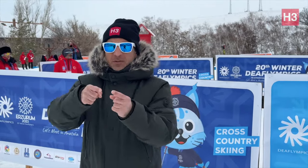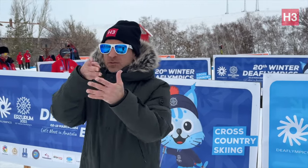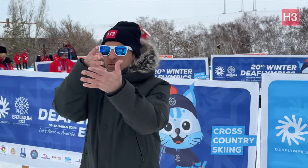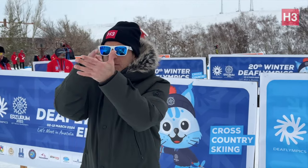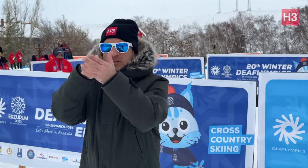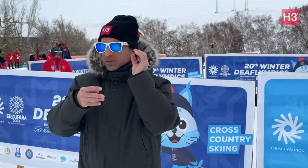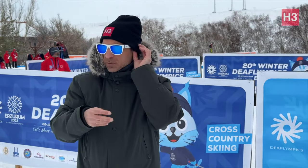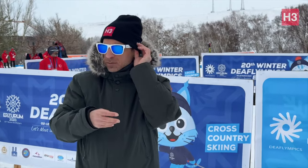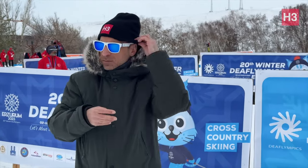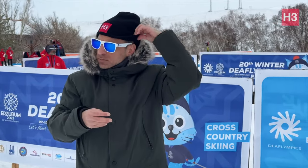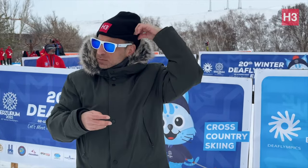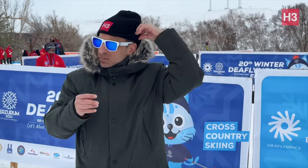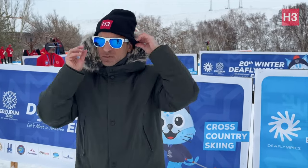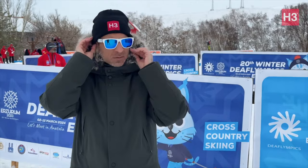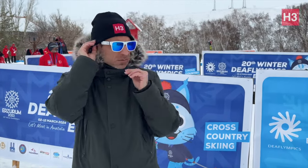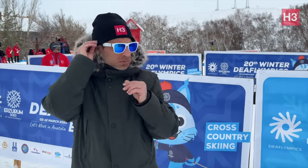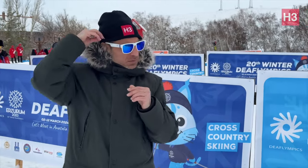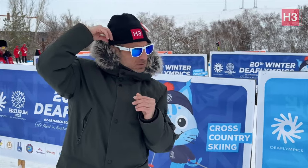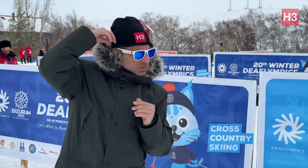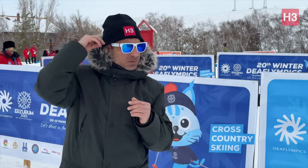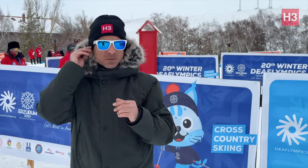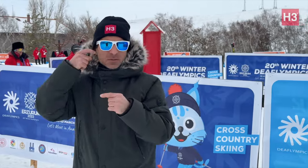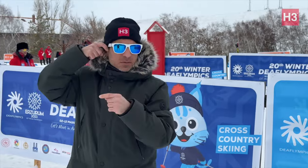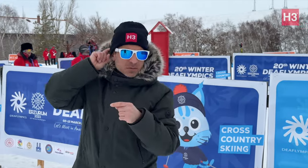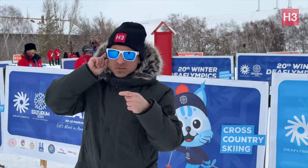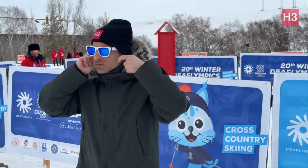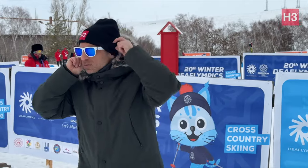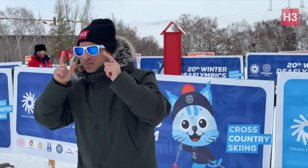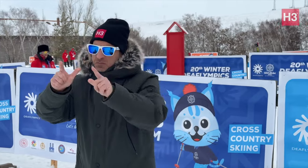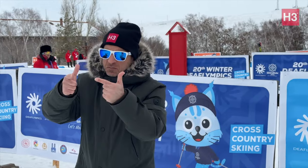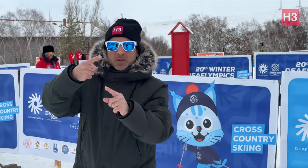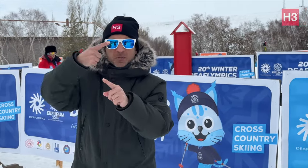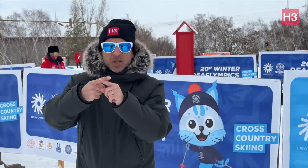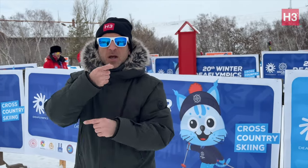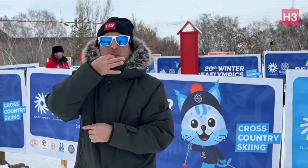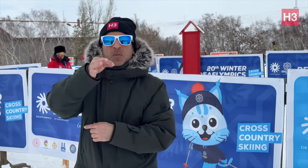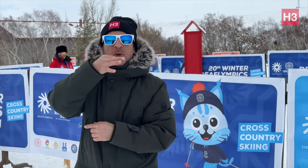athletes' ears for any devices. The officials communicate with other